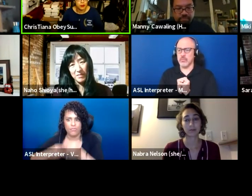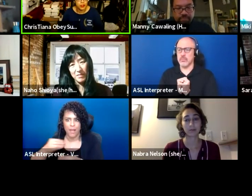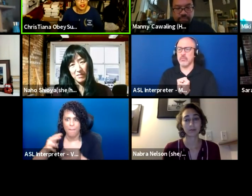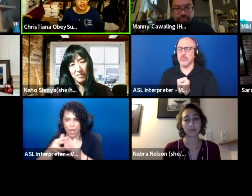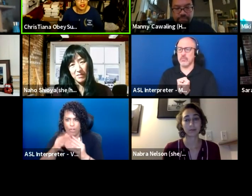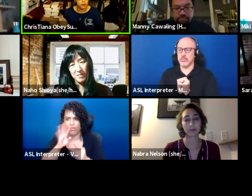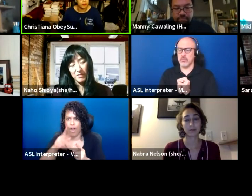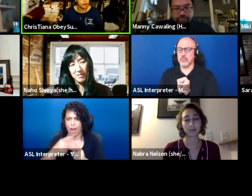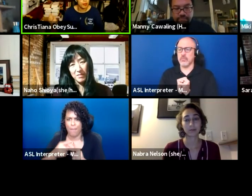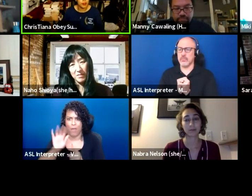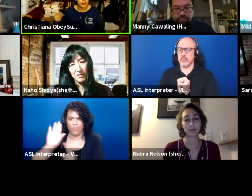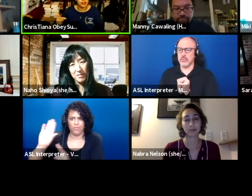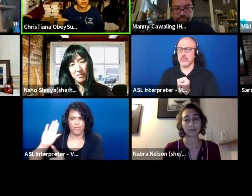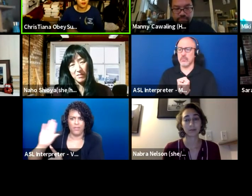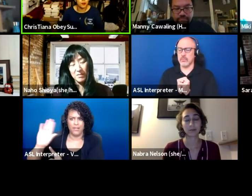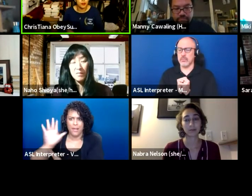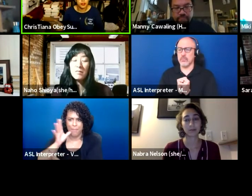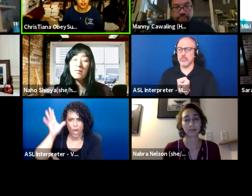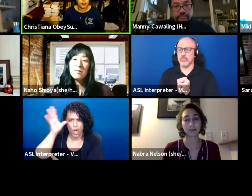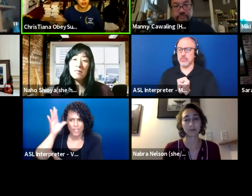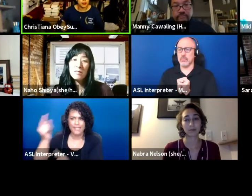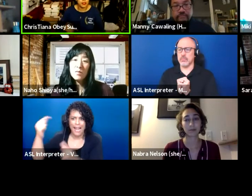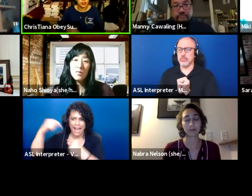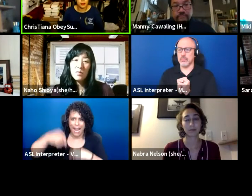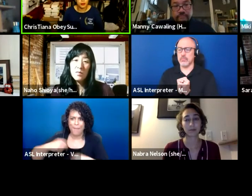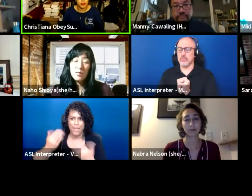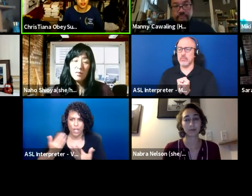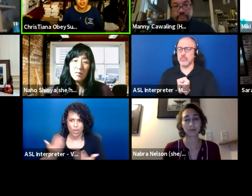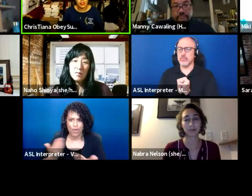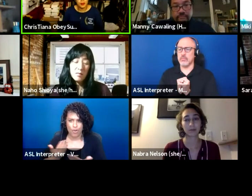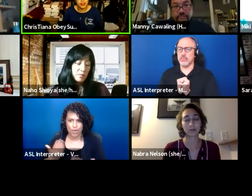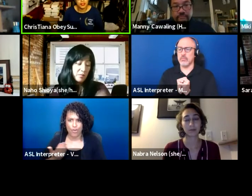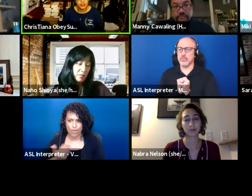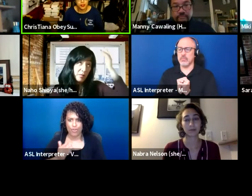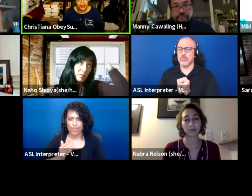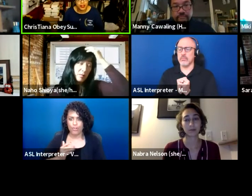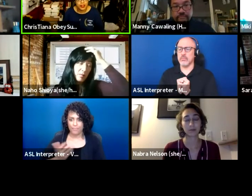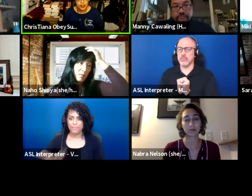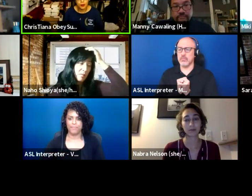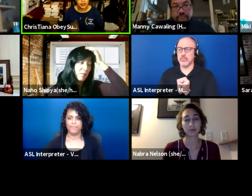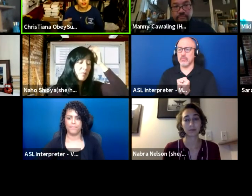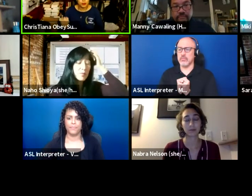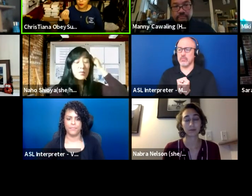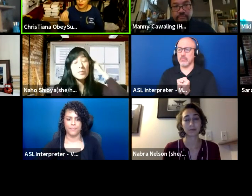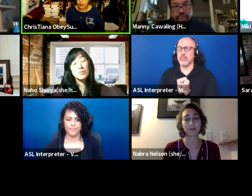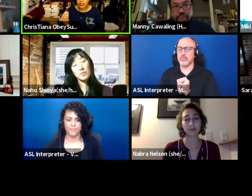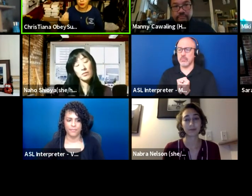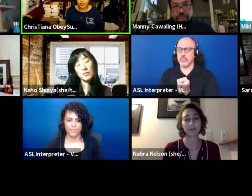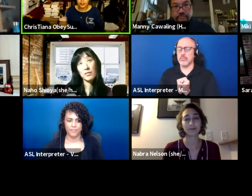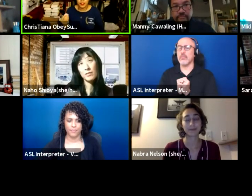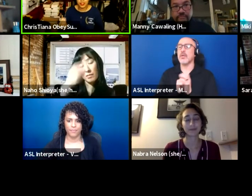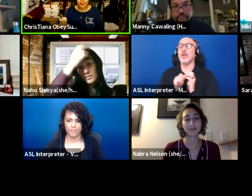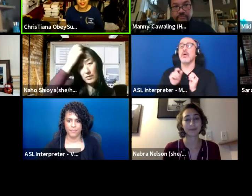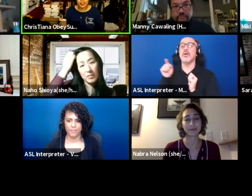We talked about when their parents came over and their grandparents came over, they weren't considered white. Whiteness was a very specific thing